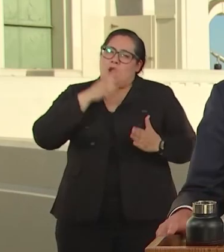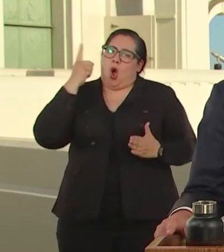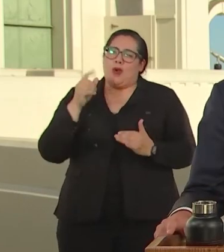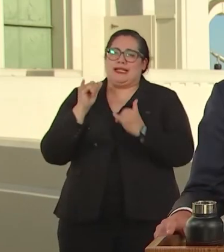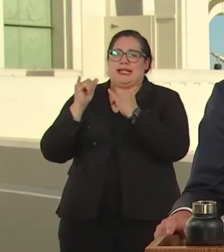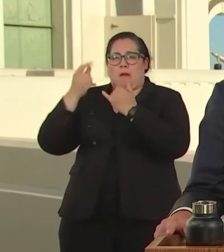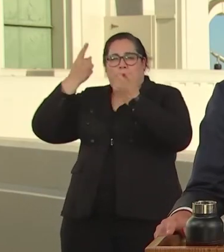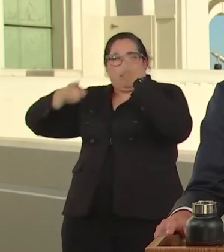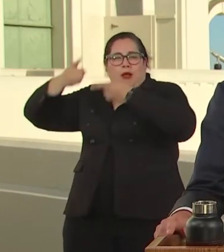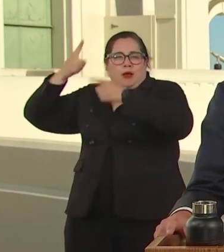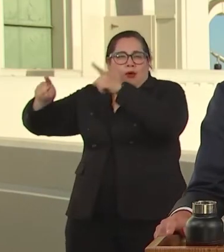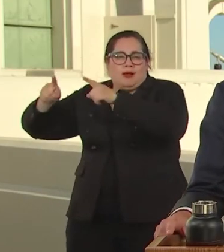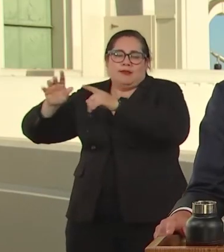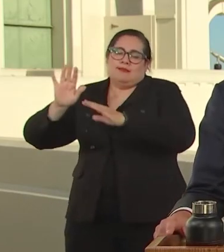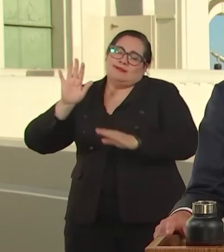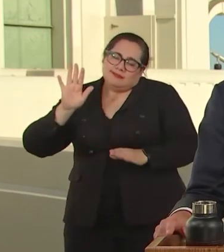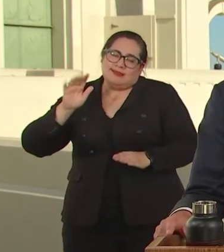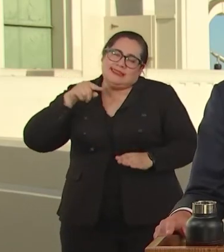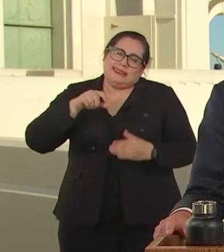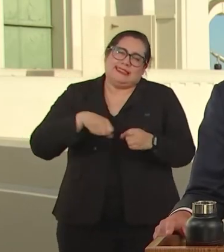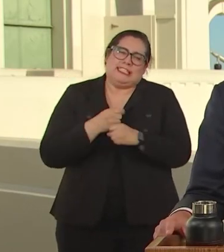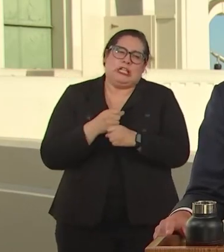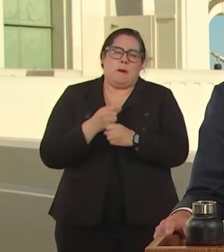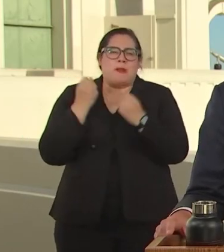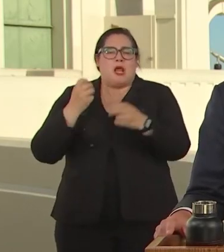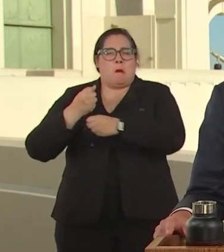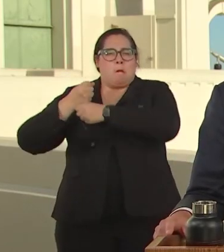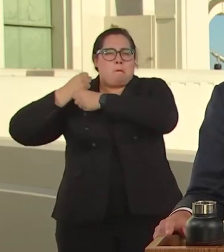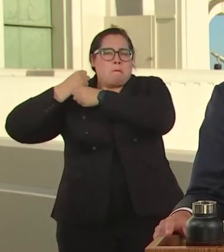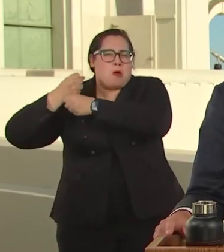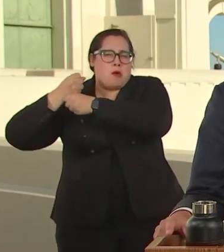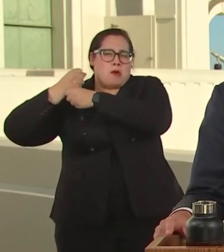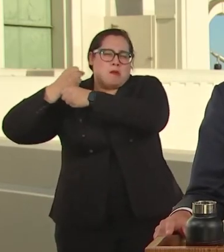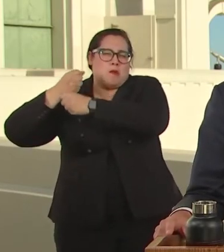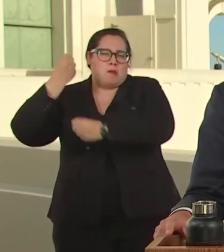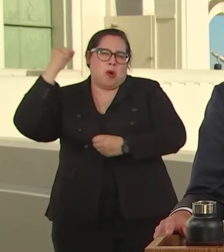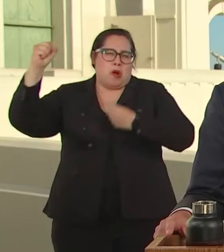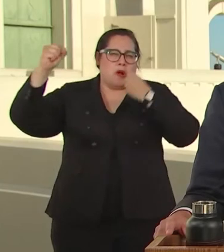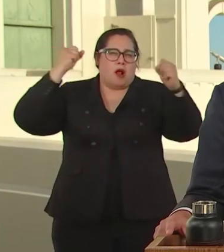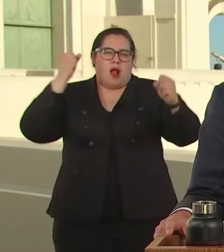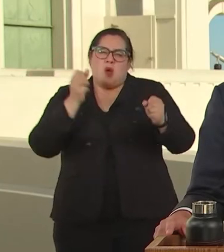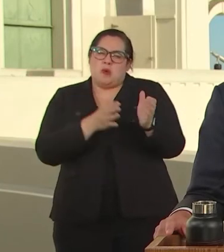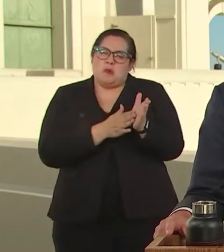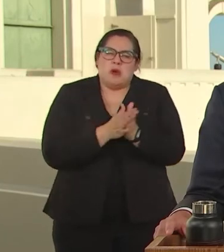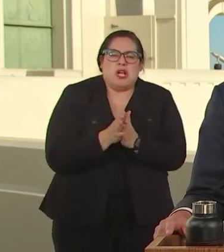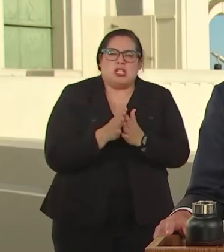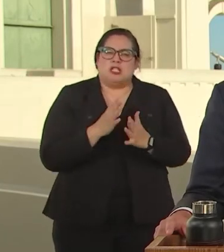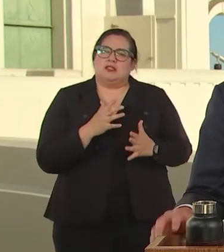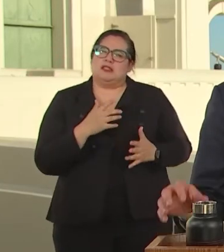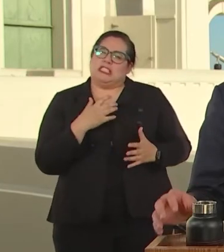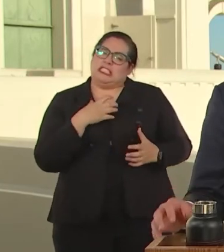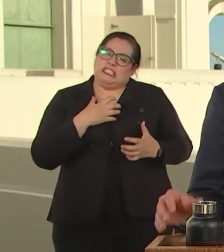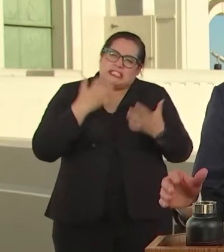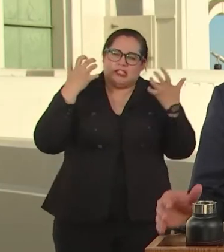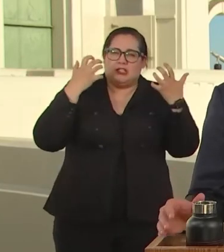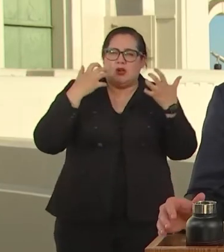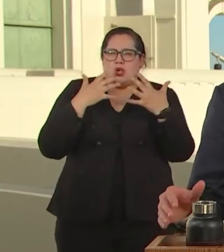WAS A YEAR OF PROTEST OF PASSION AND ANGER AND SORROW. OF A DEMAND SHOUTED AND WRITTEN